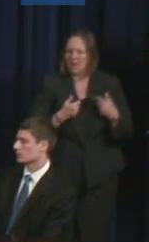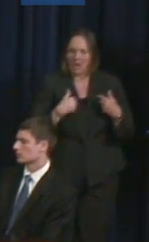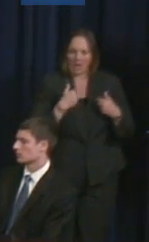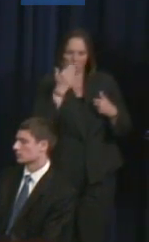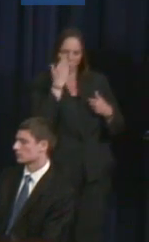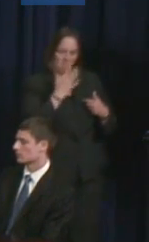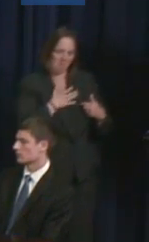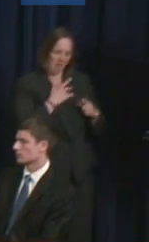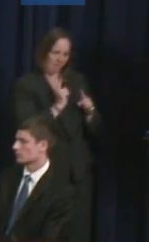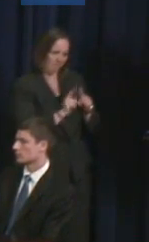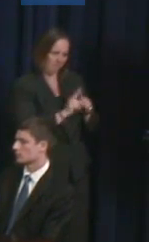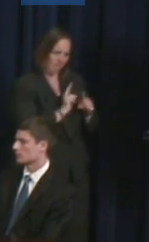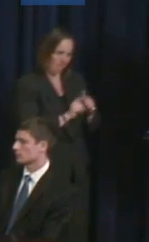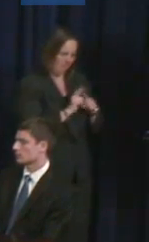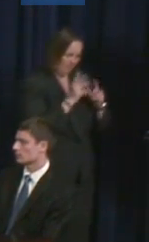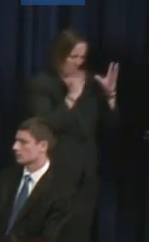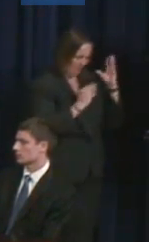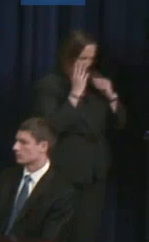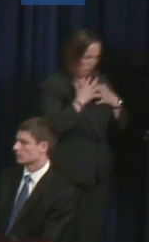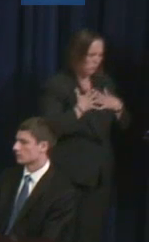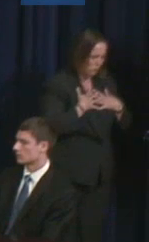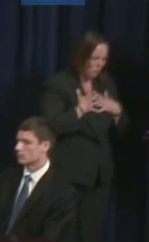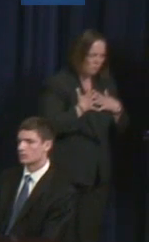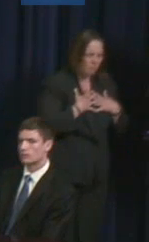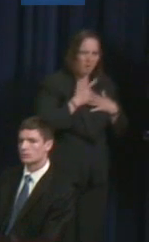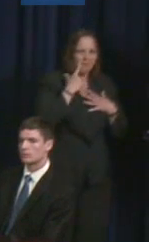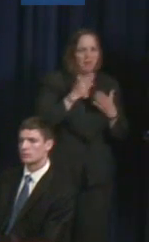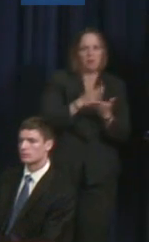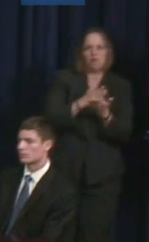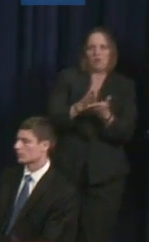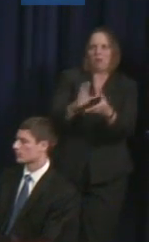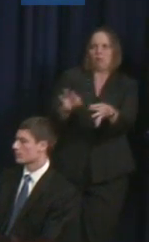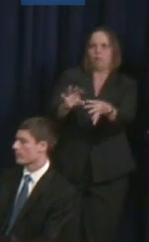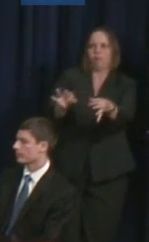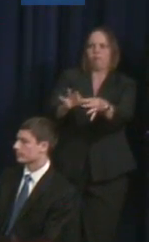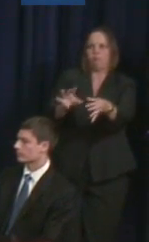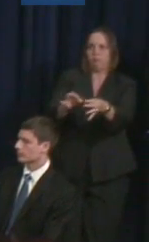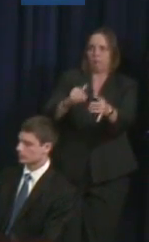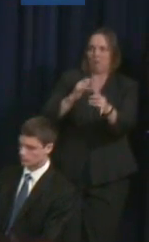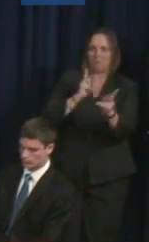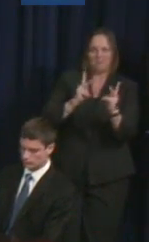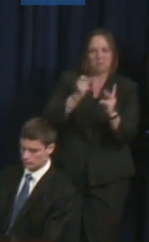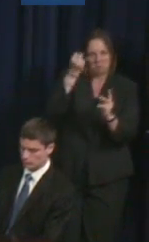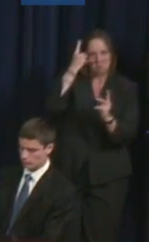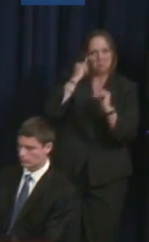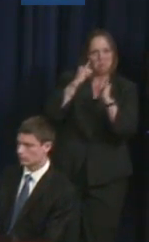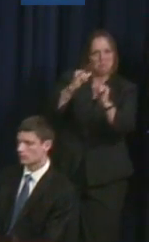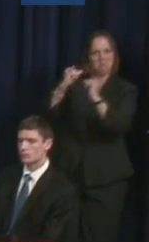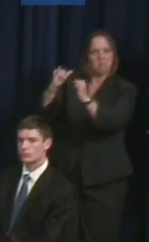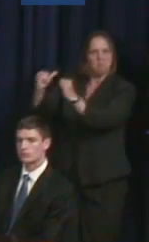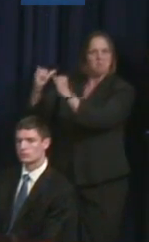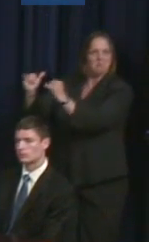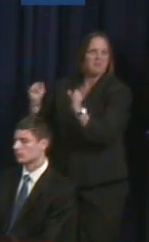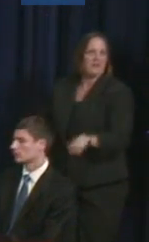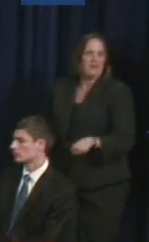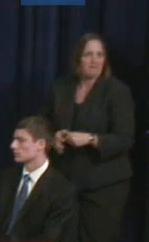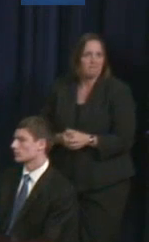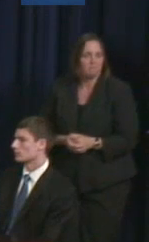provide a space where things resonate with other people. In terms of strategies, I wanted to use the power of